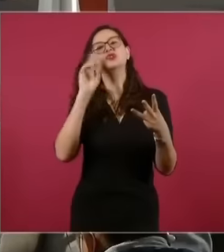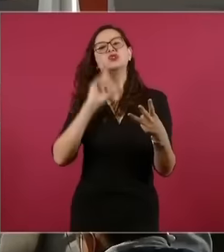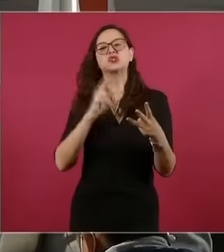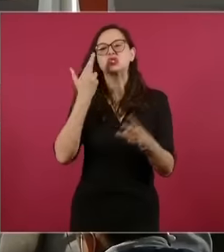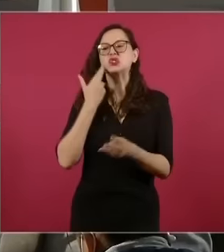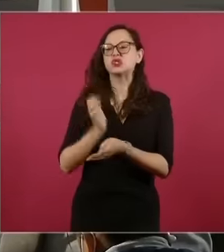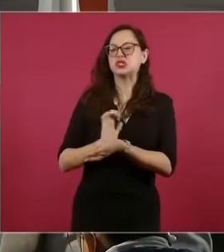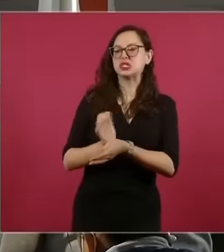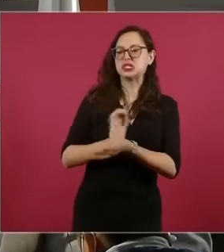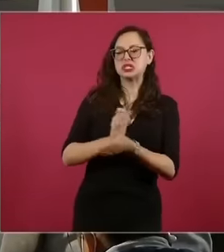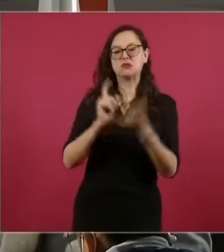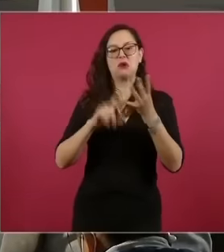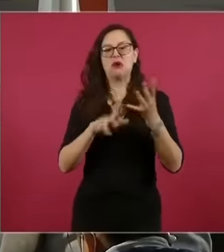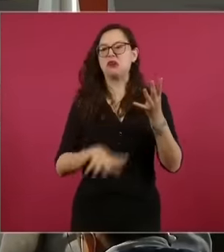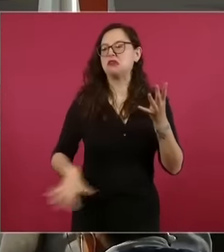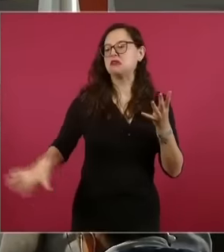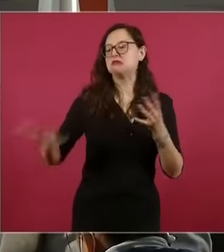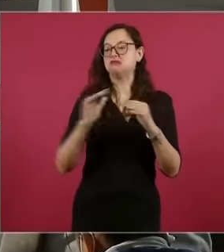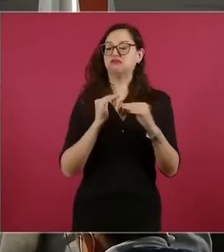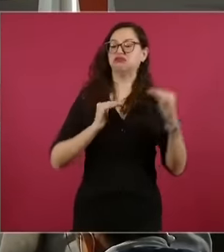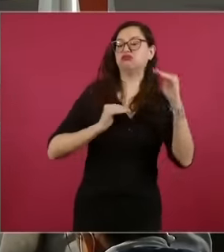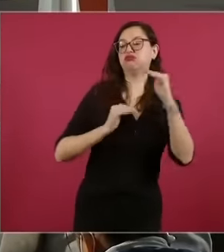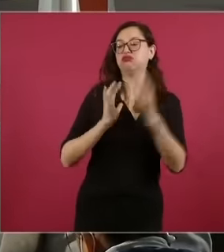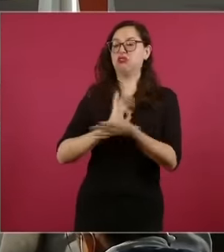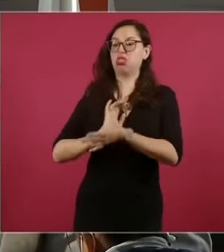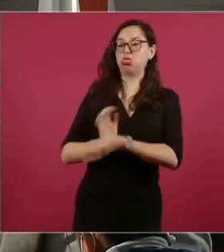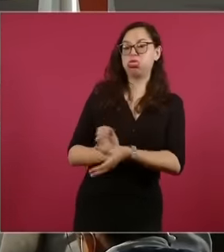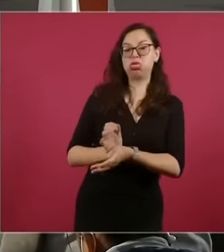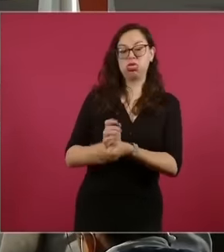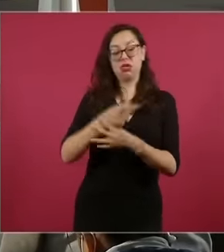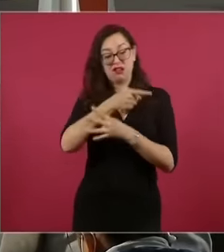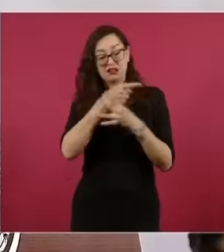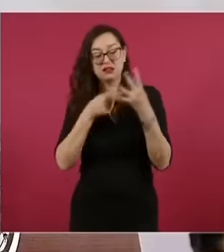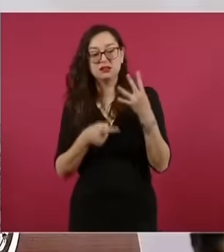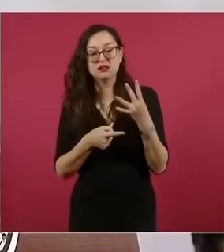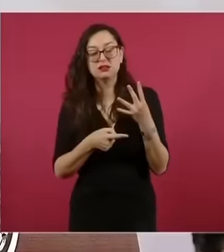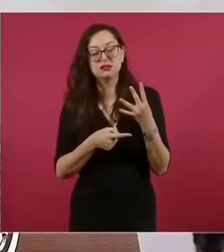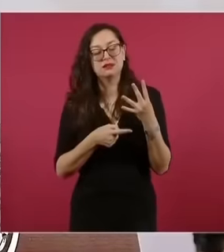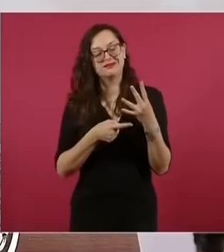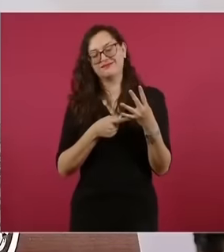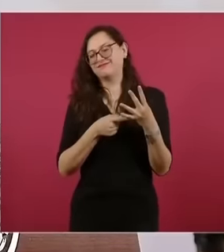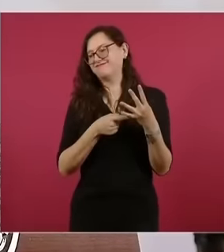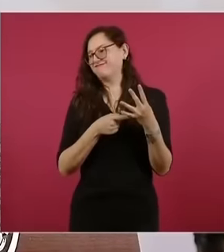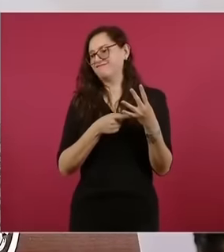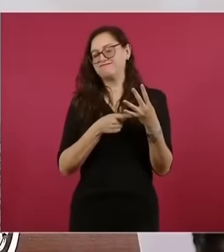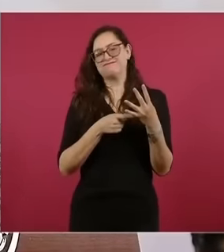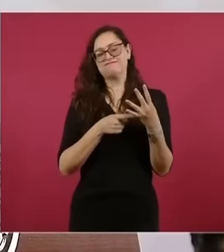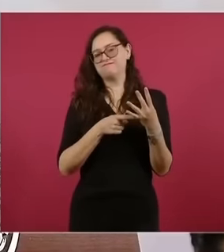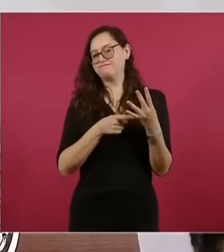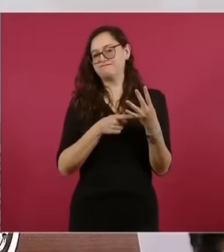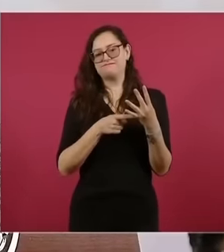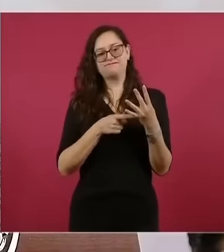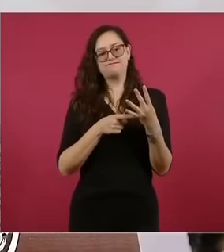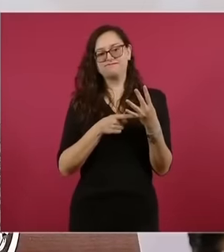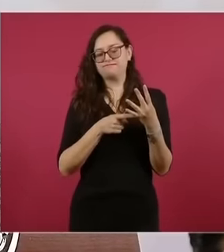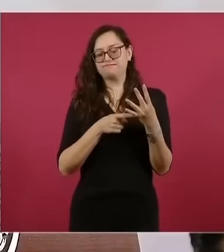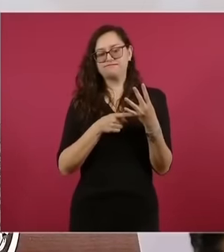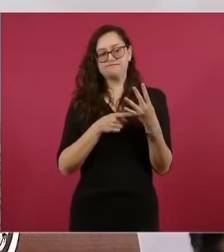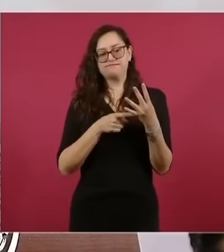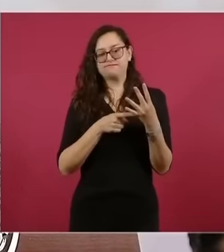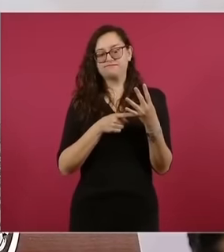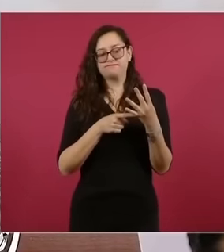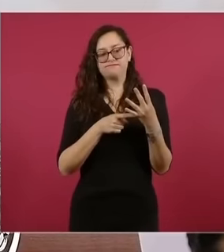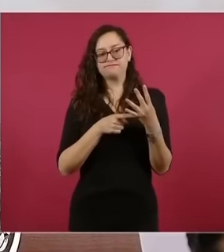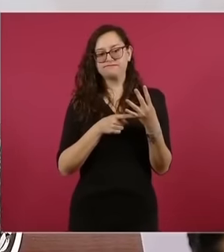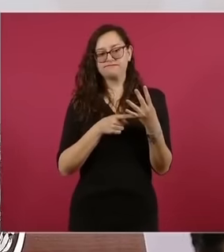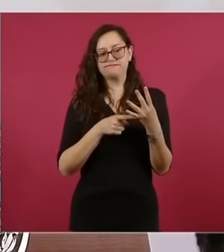discrimination to those who